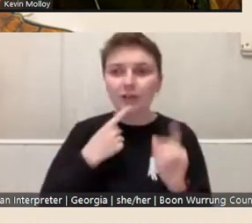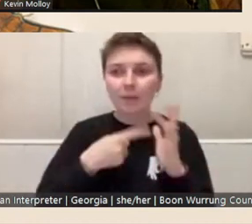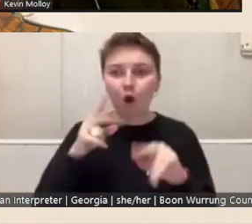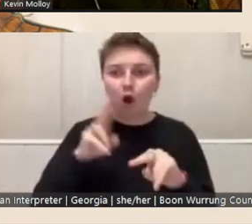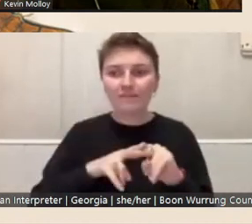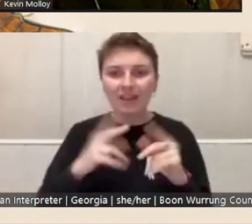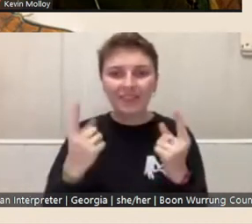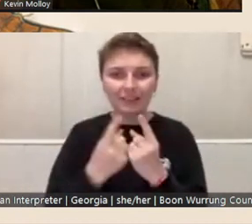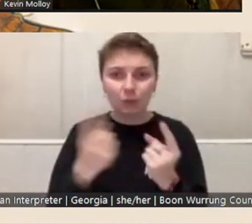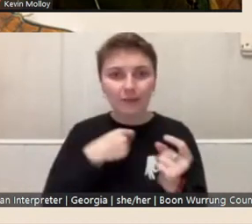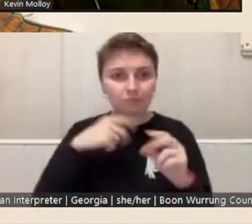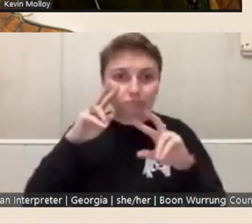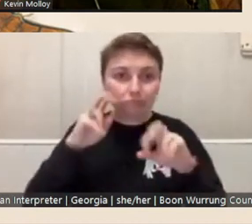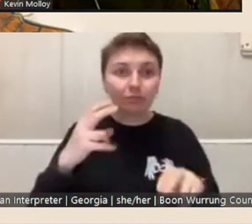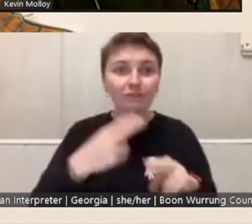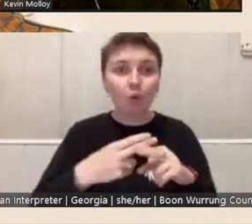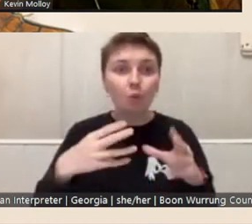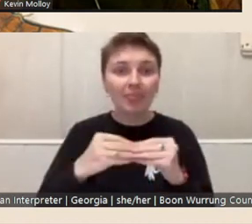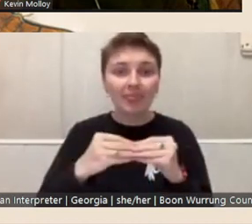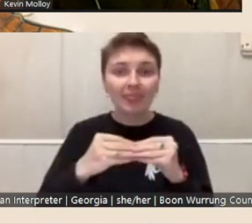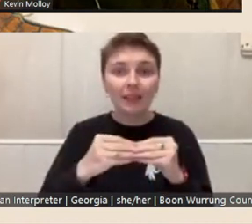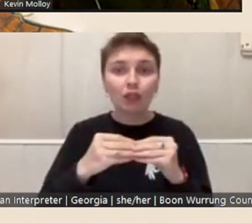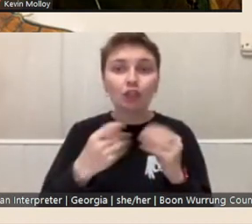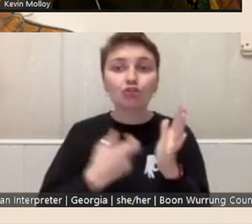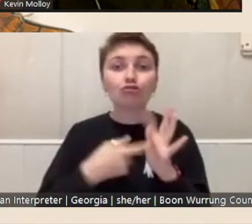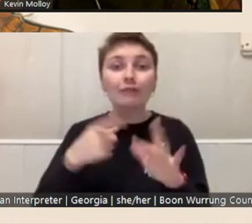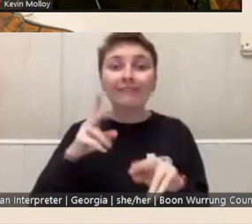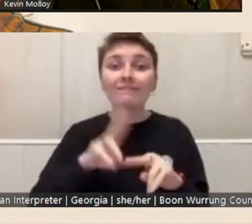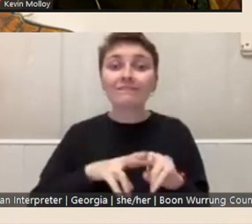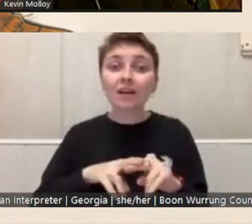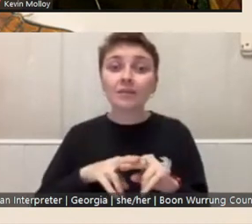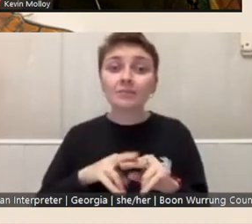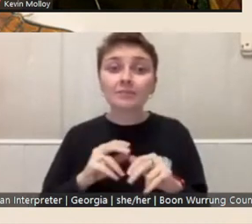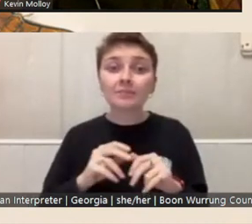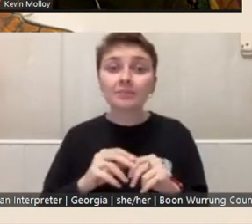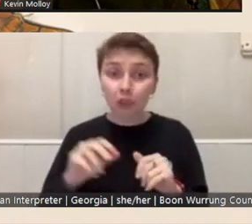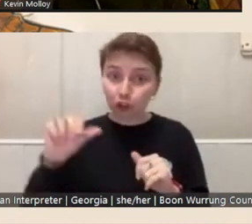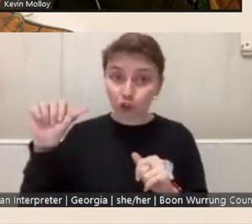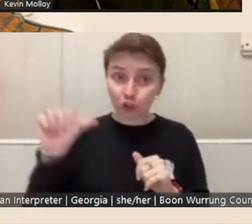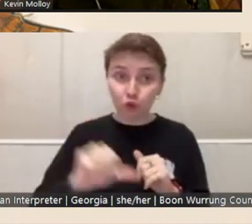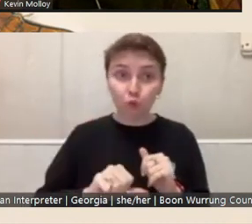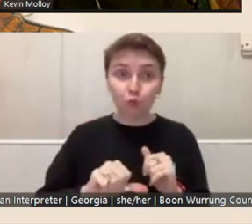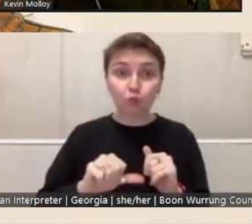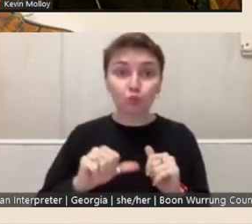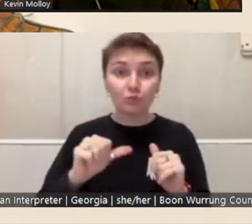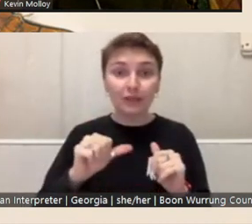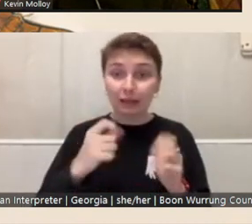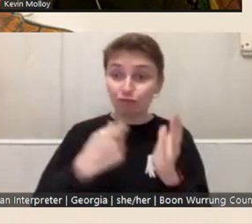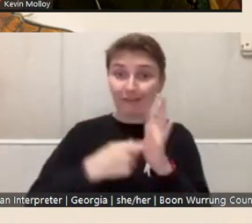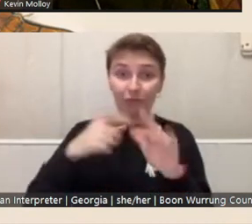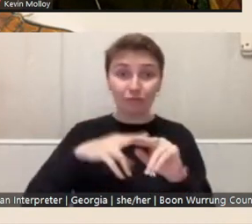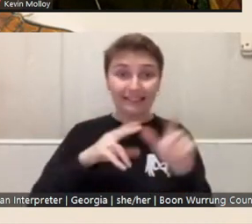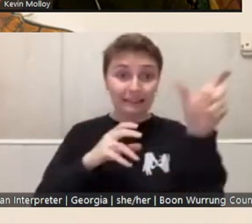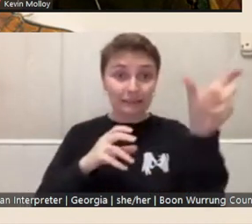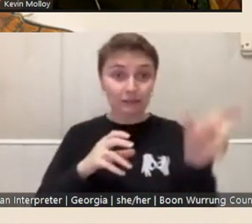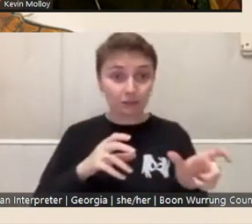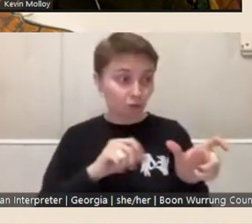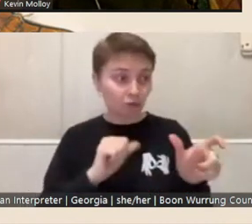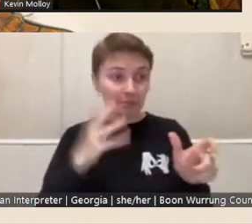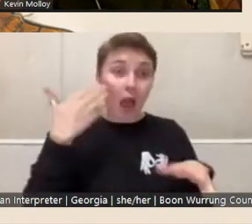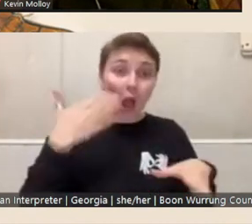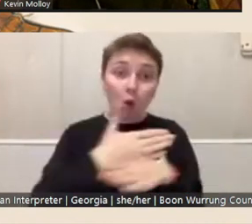for in a, in a reference, should it be somebody that an applicant has worked with, know personally